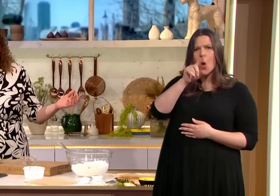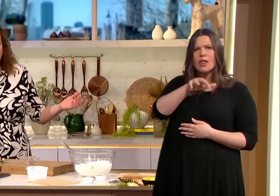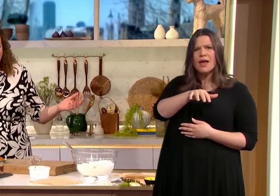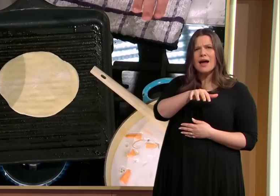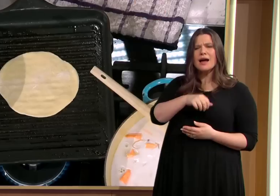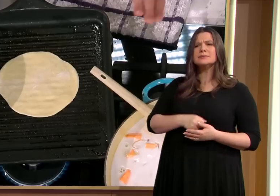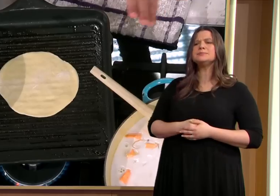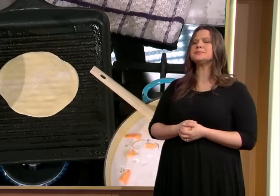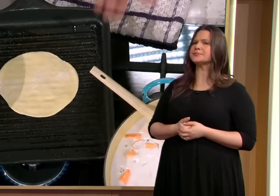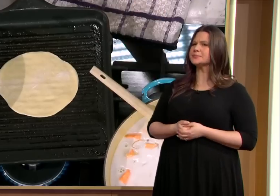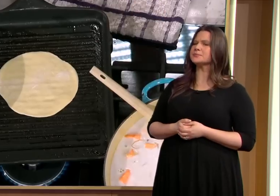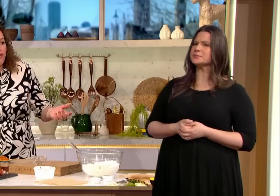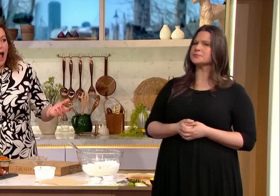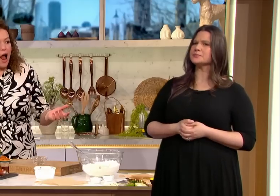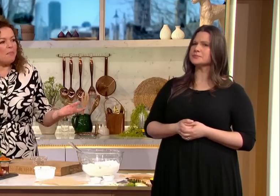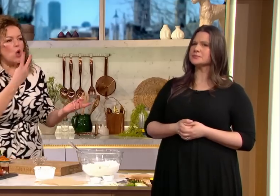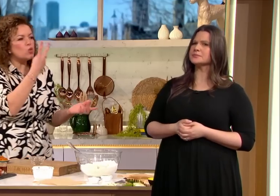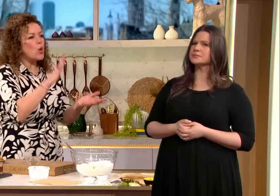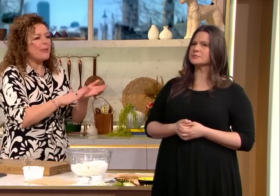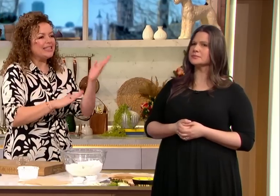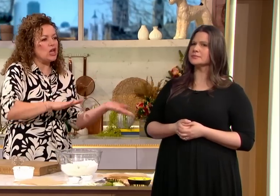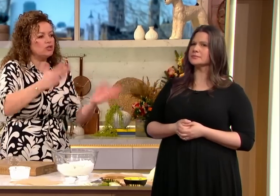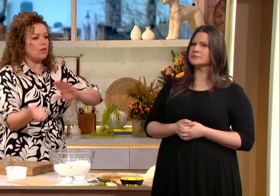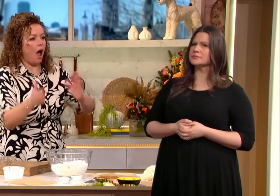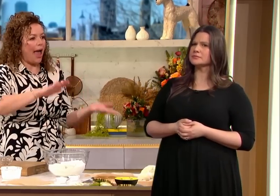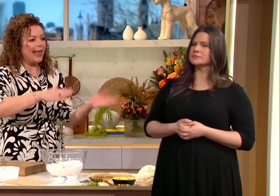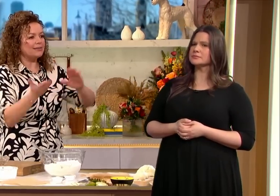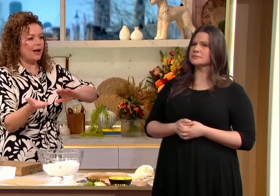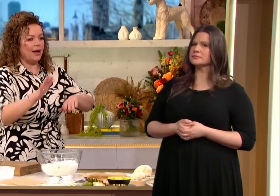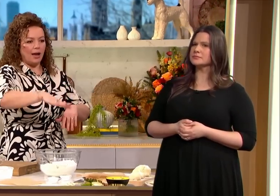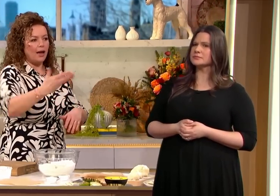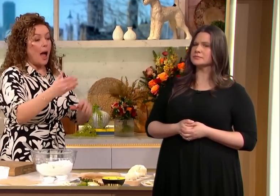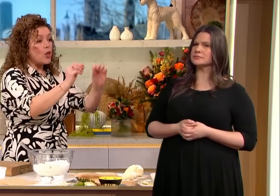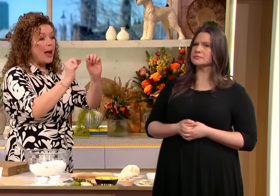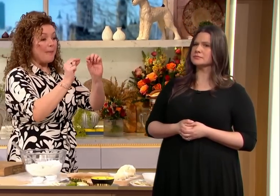of oil in there and then heat it up and then just flip it over a couple of minutes per side